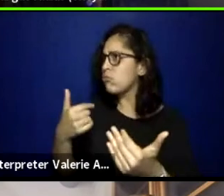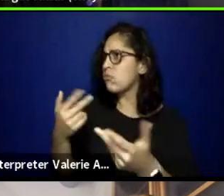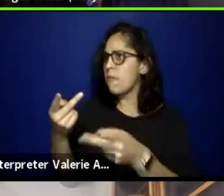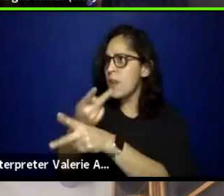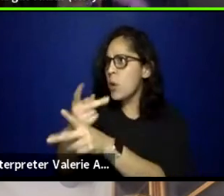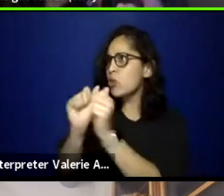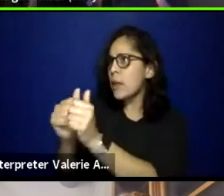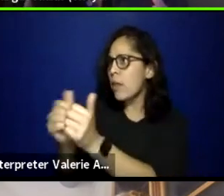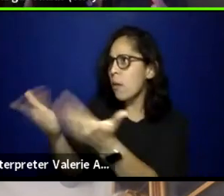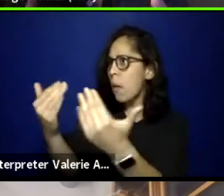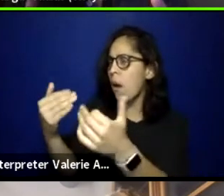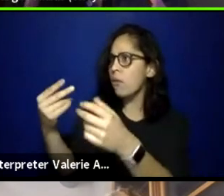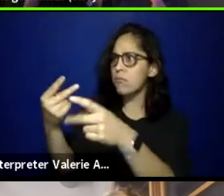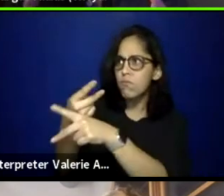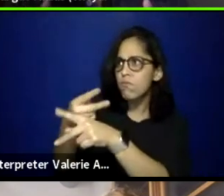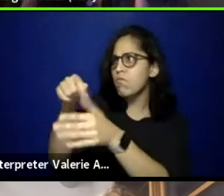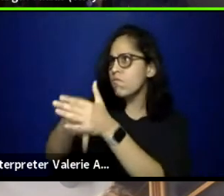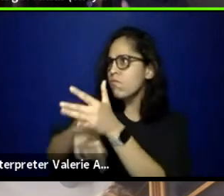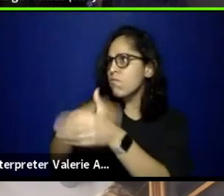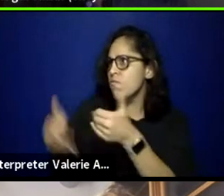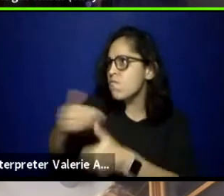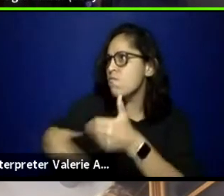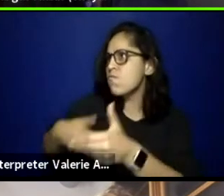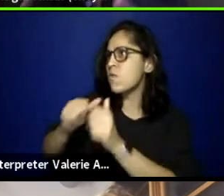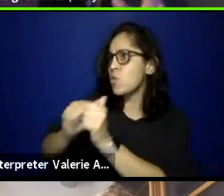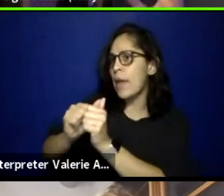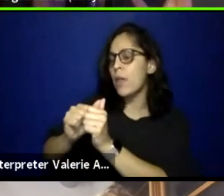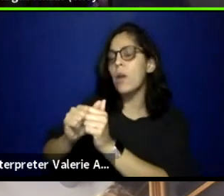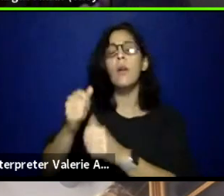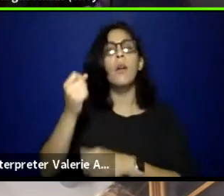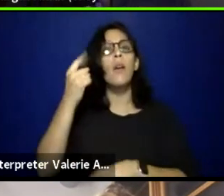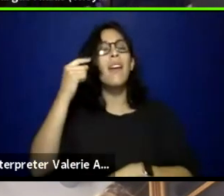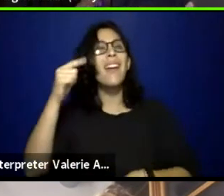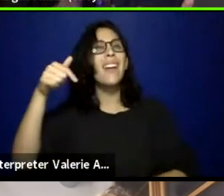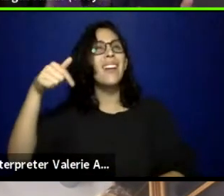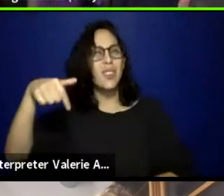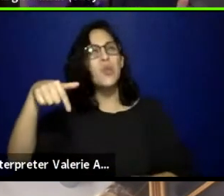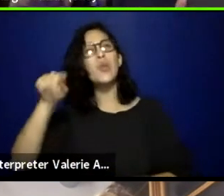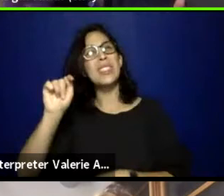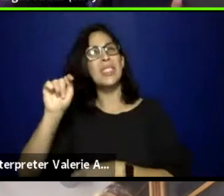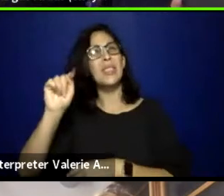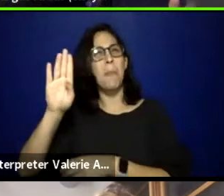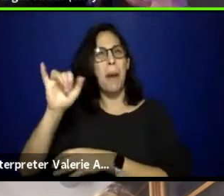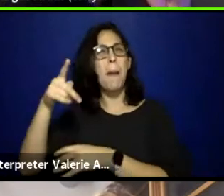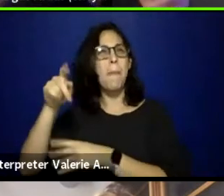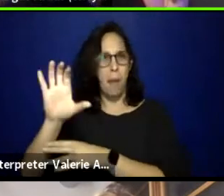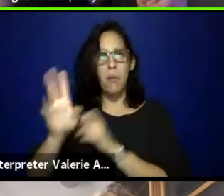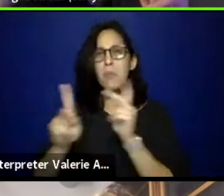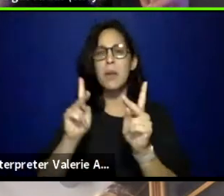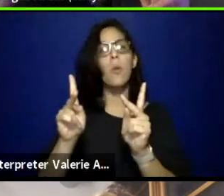as QT BIPOC folks, tend to not receive are opportunities and opportunities to fail.